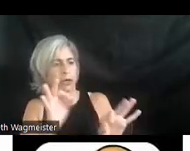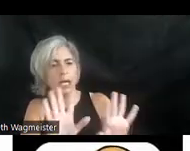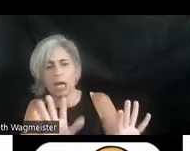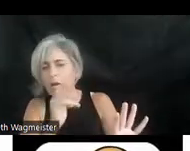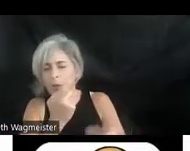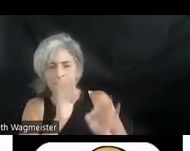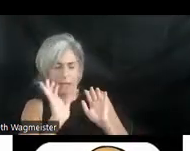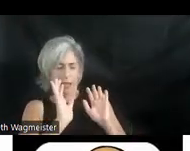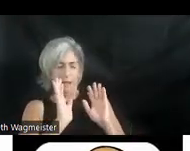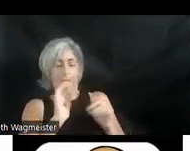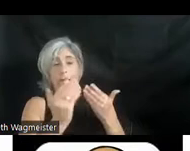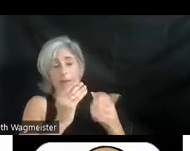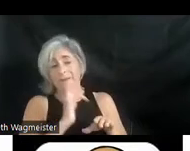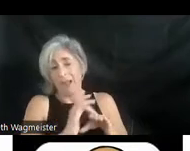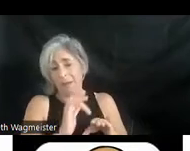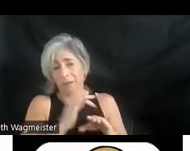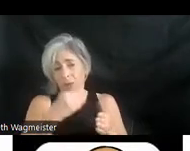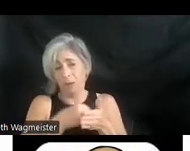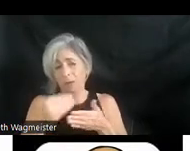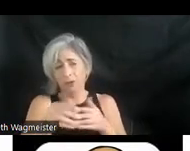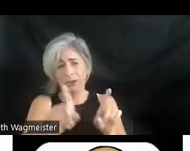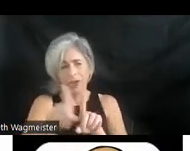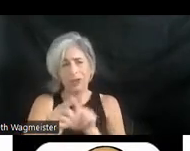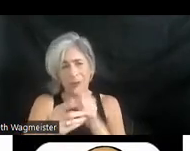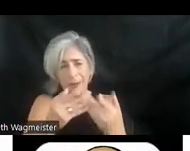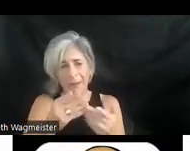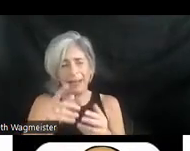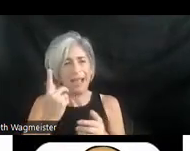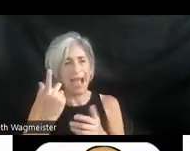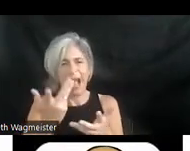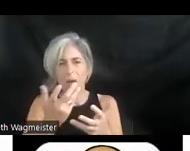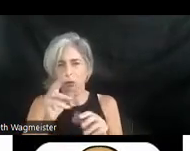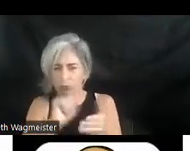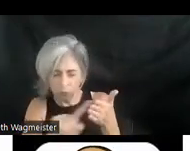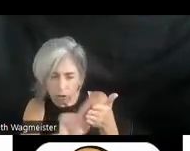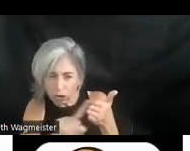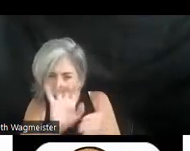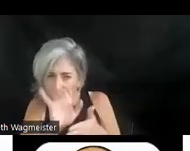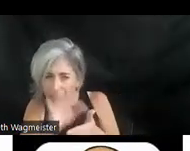It may very well be available for purchase as well. I would just search for it on Google,